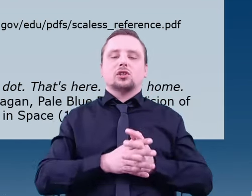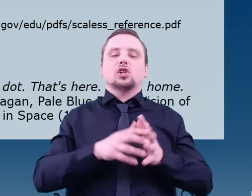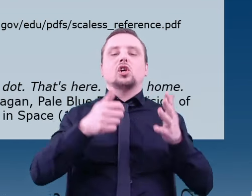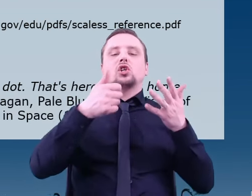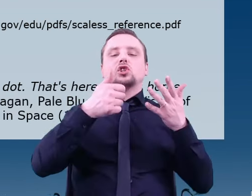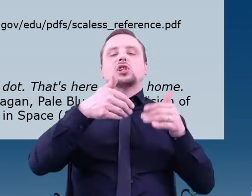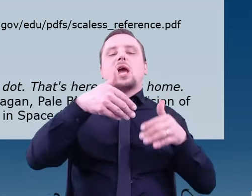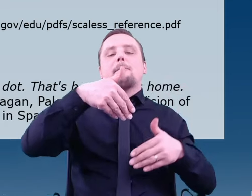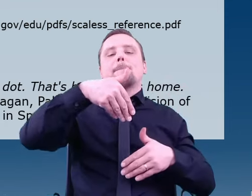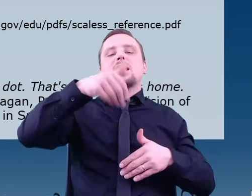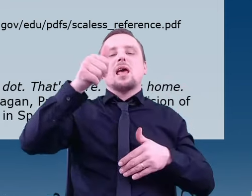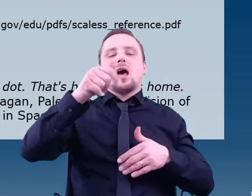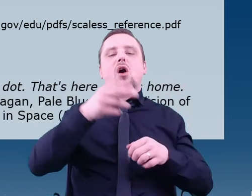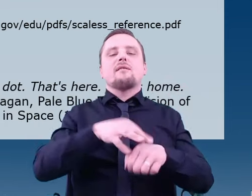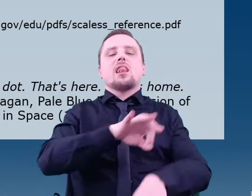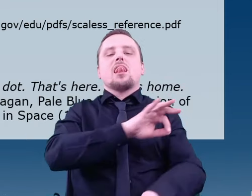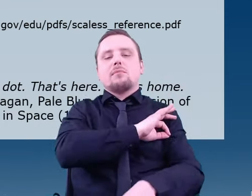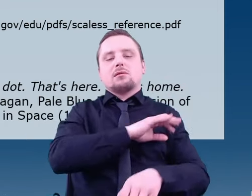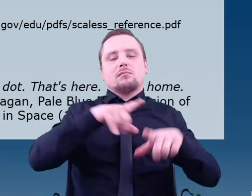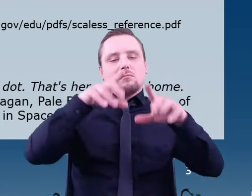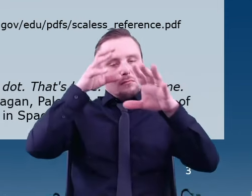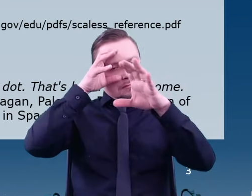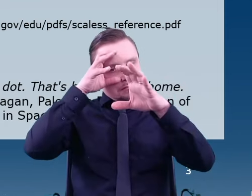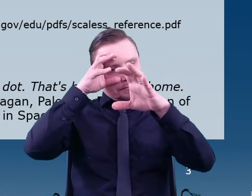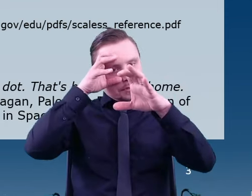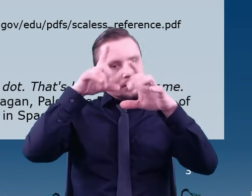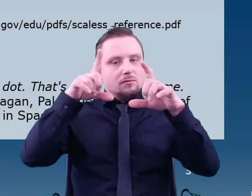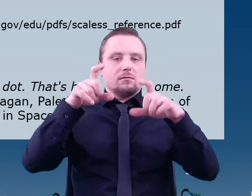The lens was aimed at the Earth. That little dot is us.